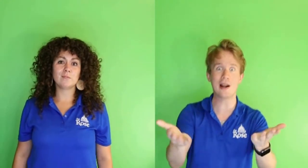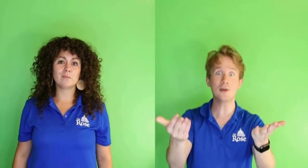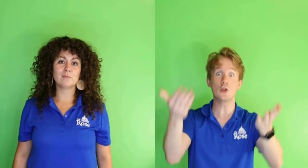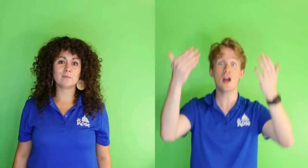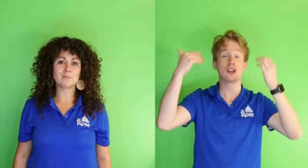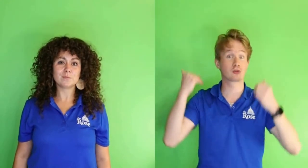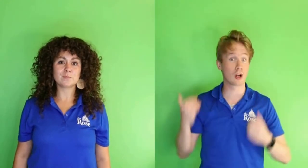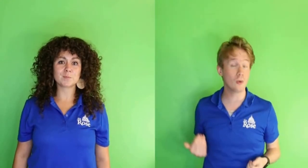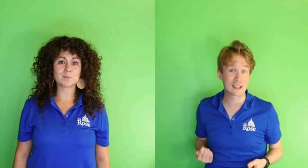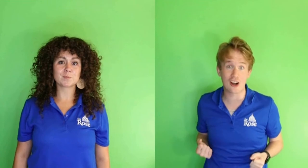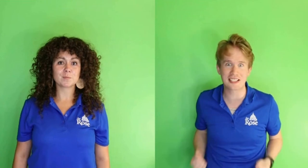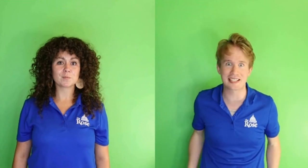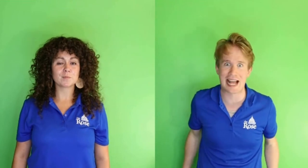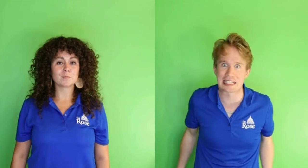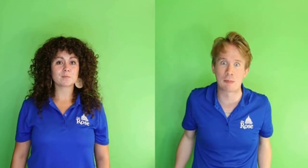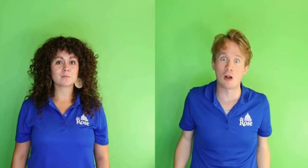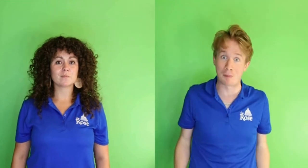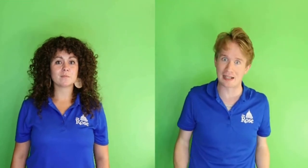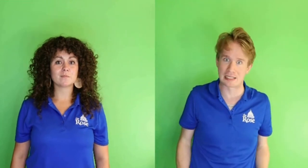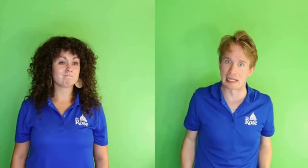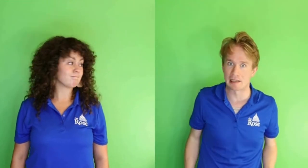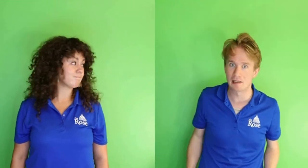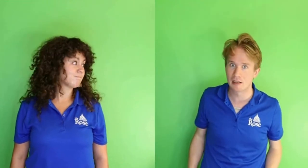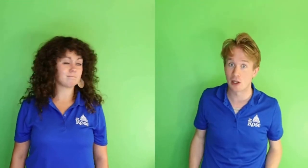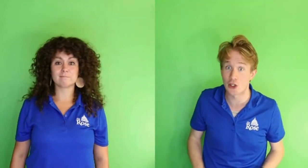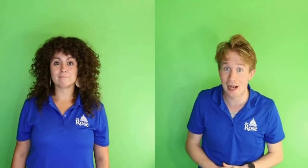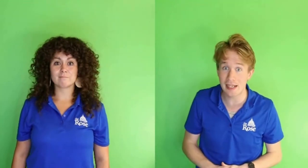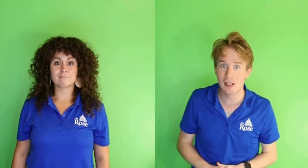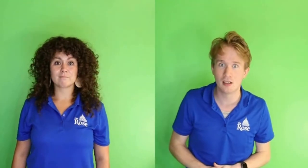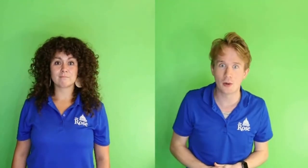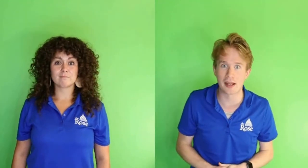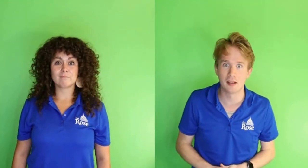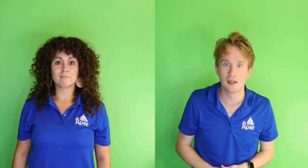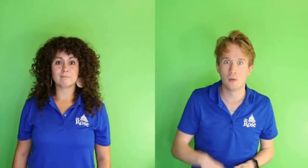Why don't you throw and toss the sadness ball back to me? Are you ready? Okay.